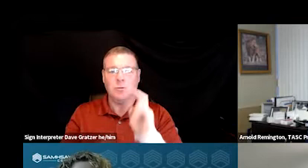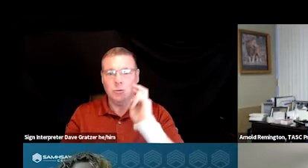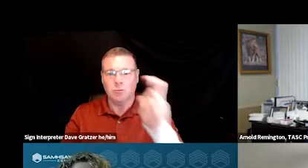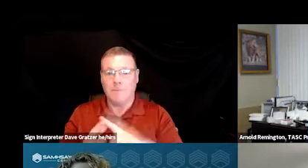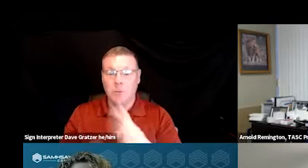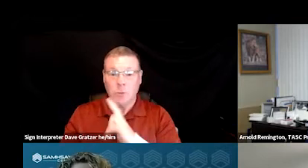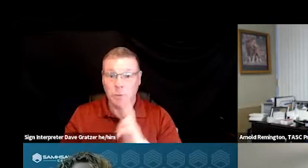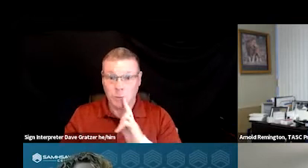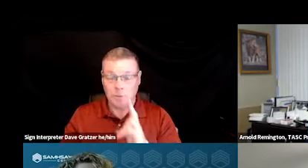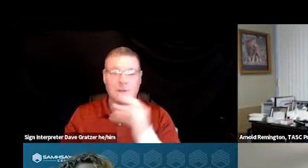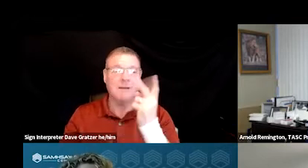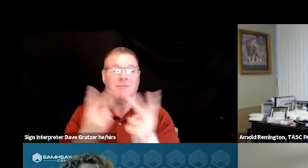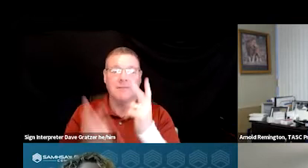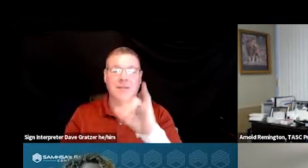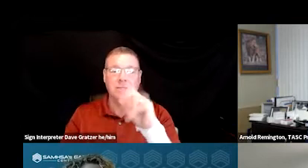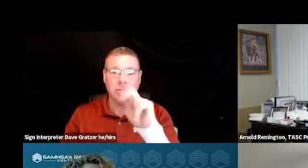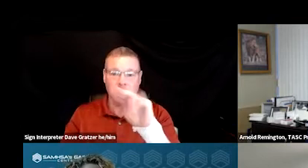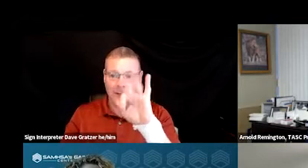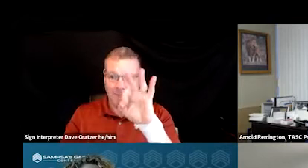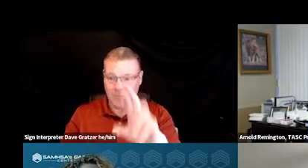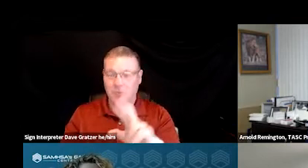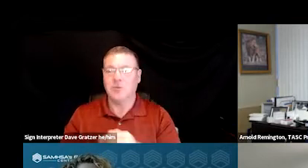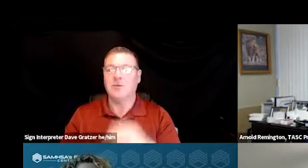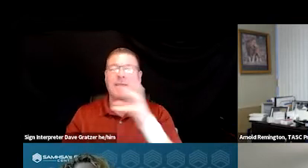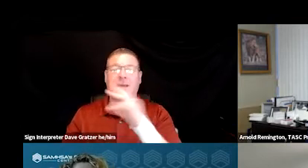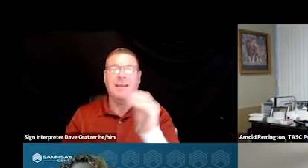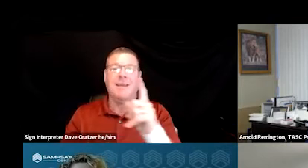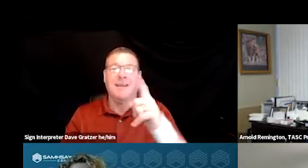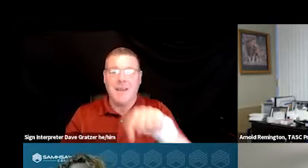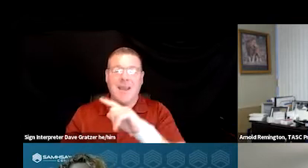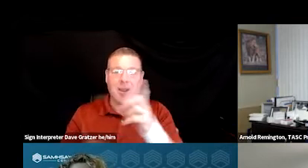and visit Jennifer Battles along with our director of 988,